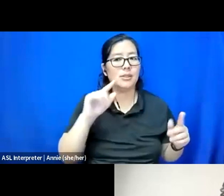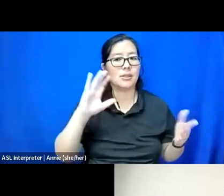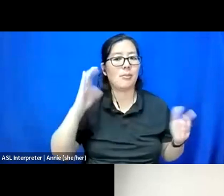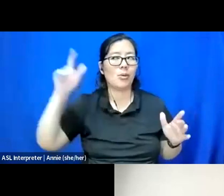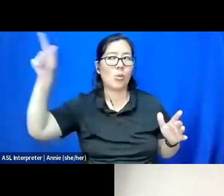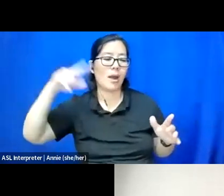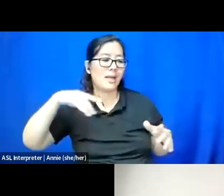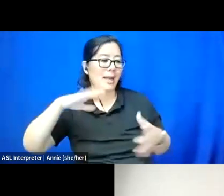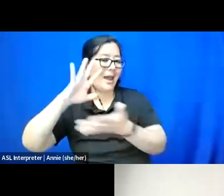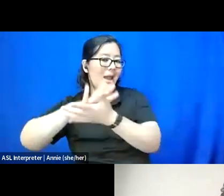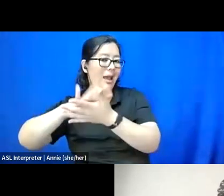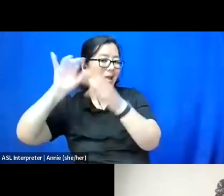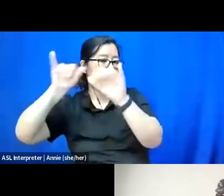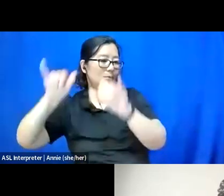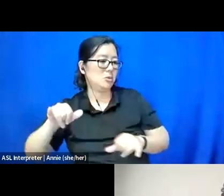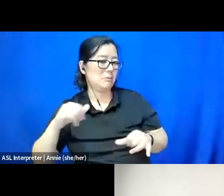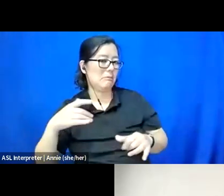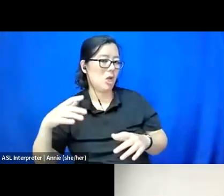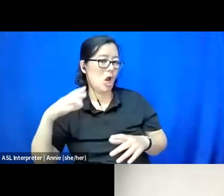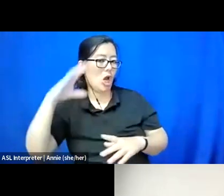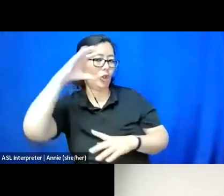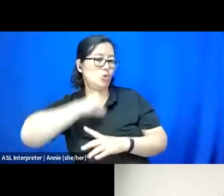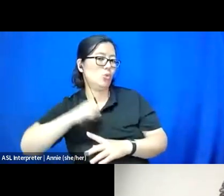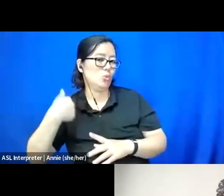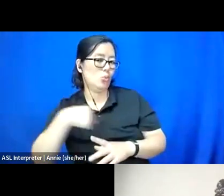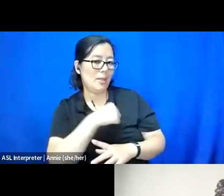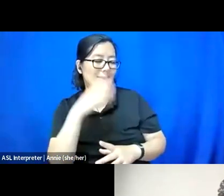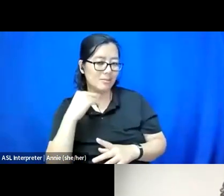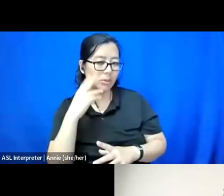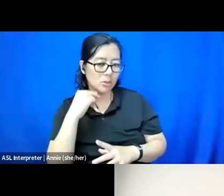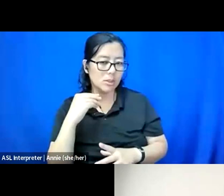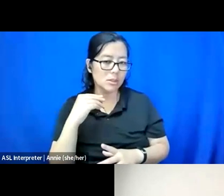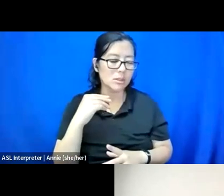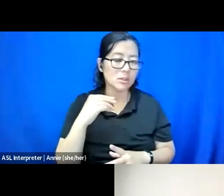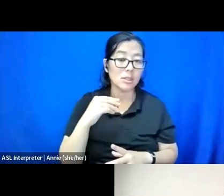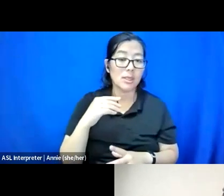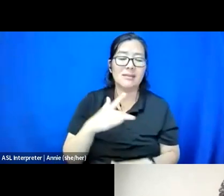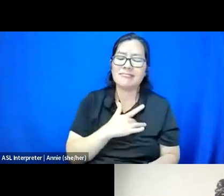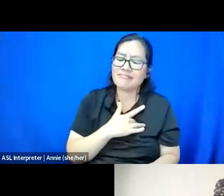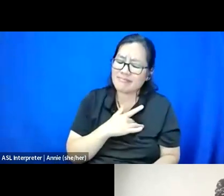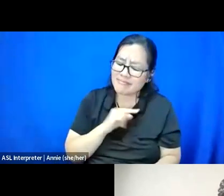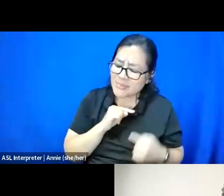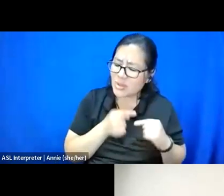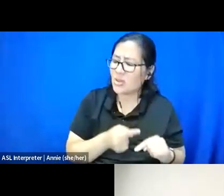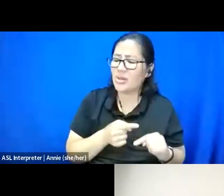And, you know, I mean, it makes -- It hurts me, and I can't even imagine how it has hurt people